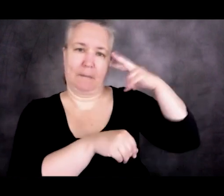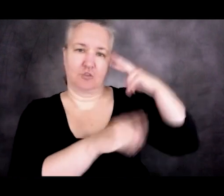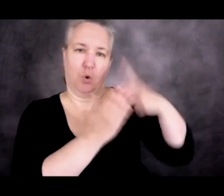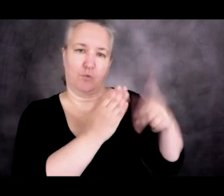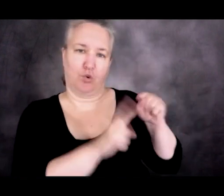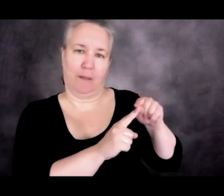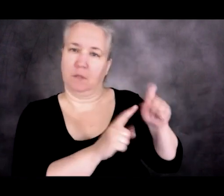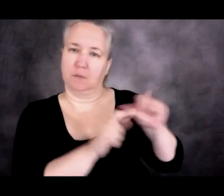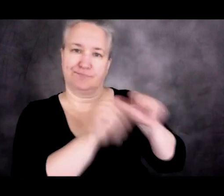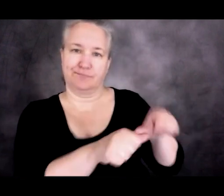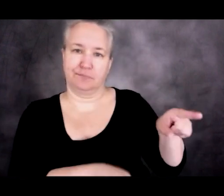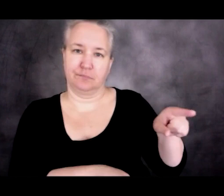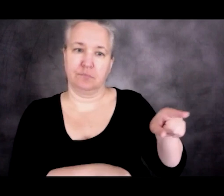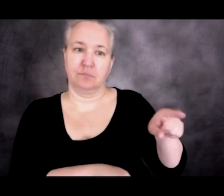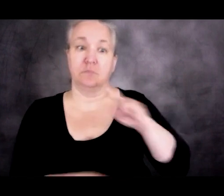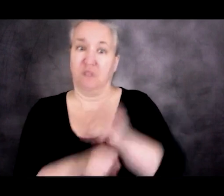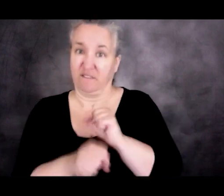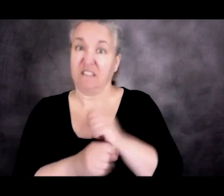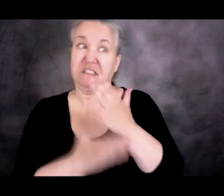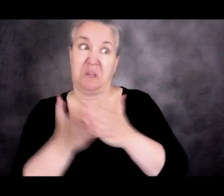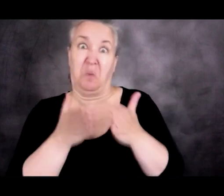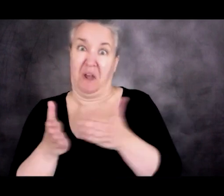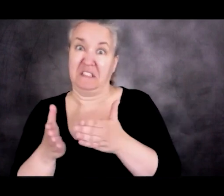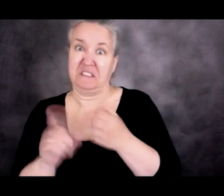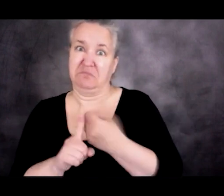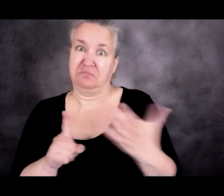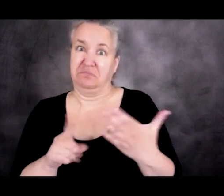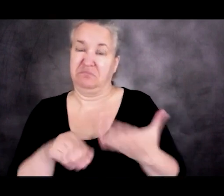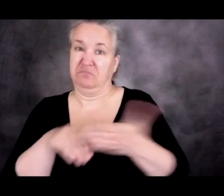has expanded it in certain ways to cover the rest of the Western hemisphere,